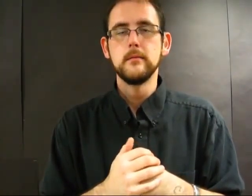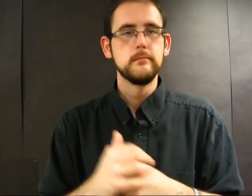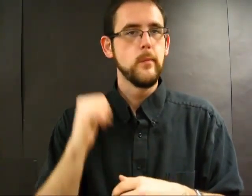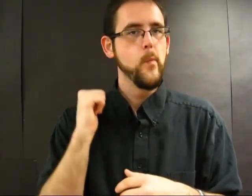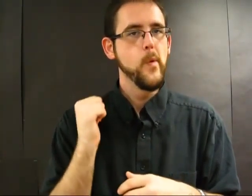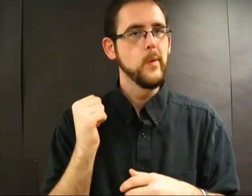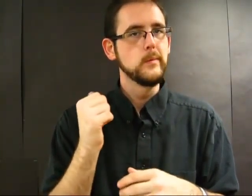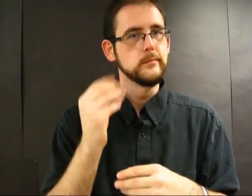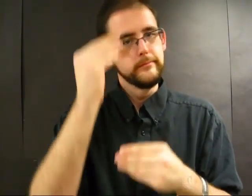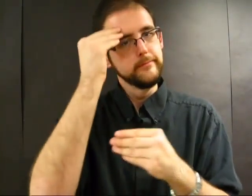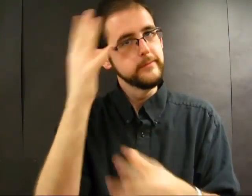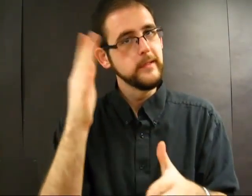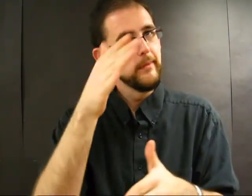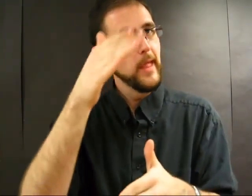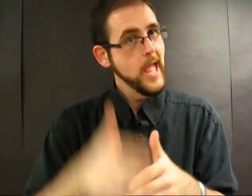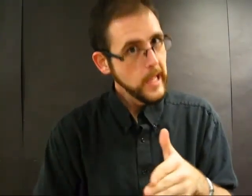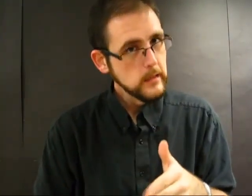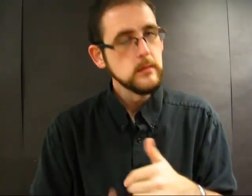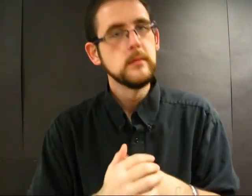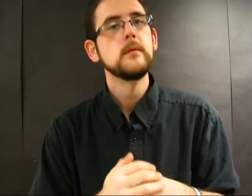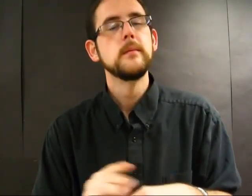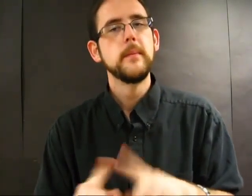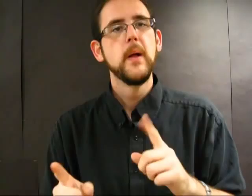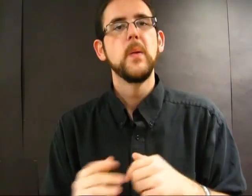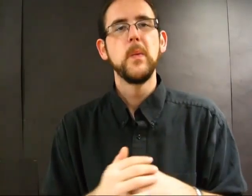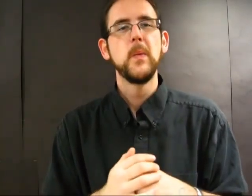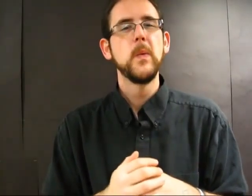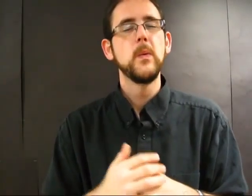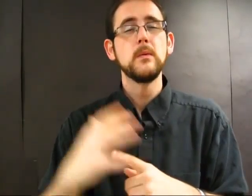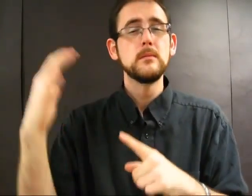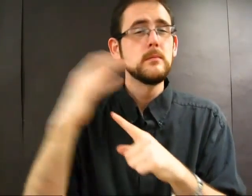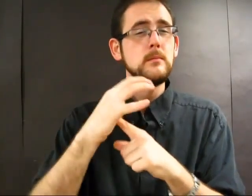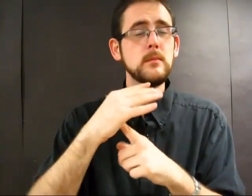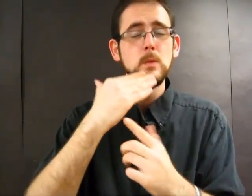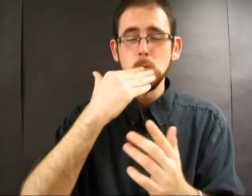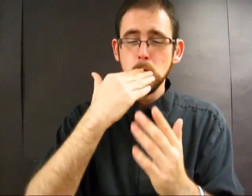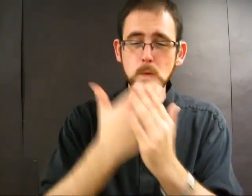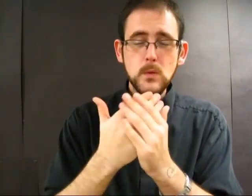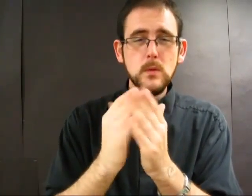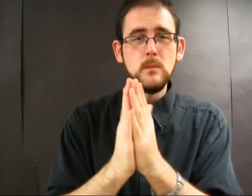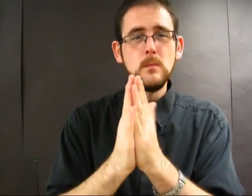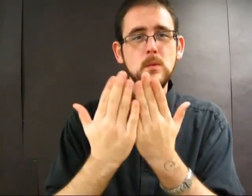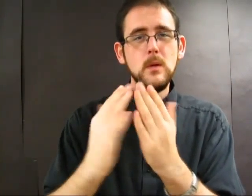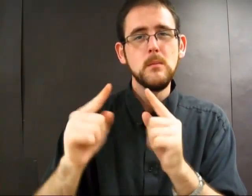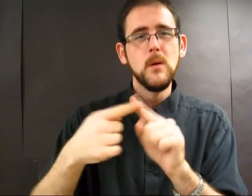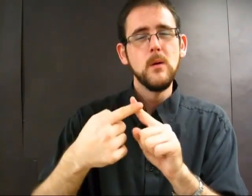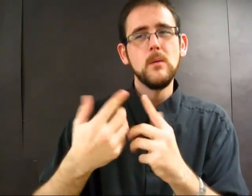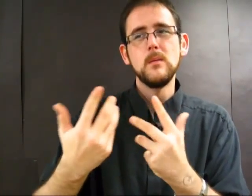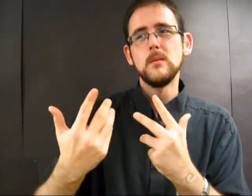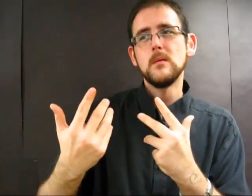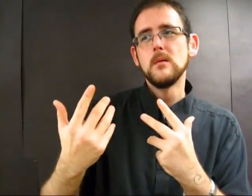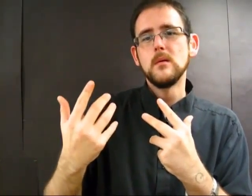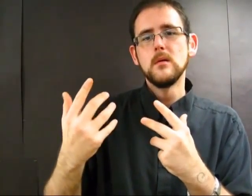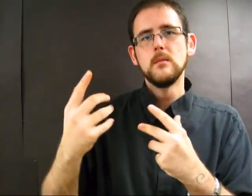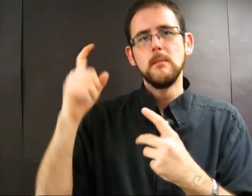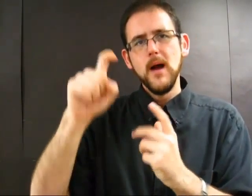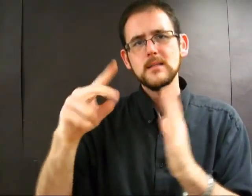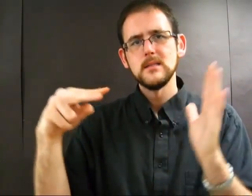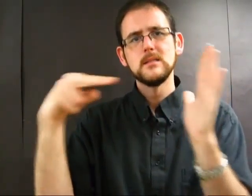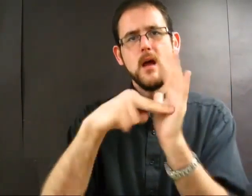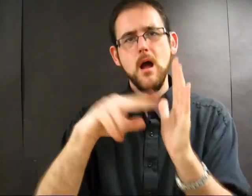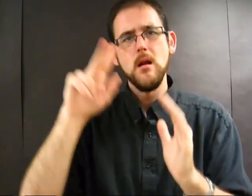I won't tell you how it ends, but it's an amazing and engrossing book about standing